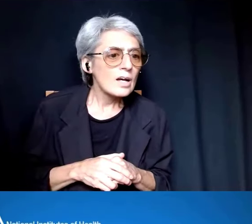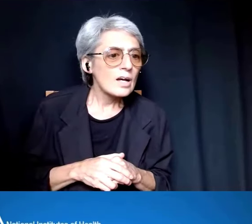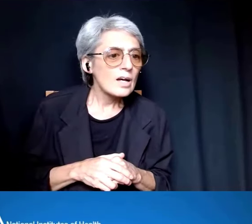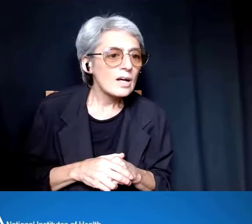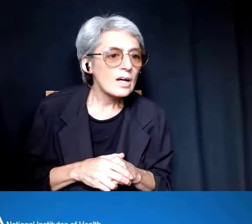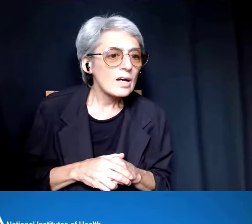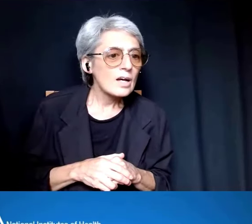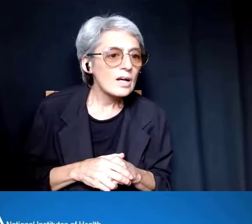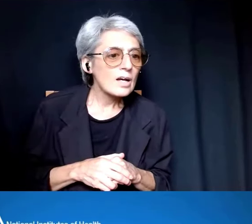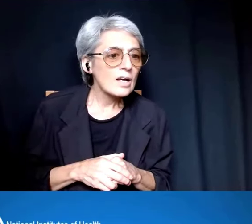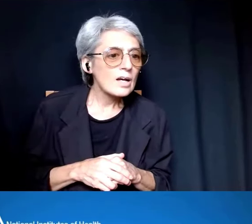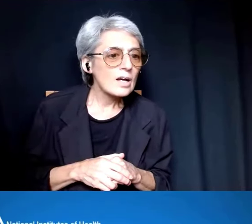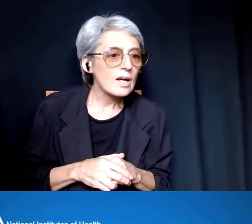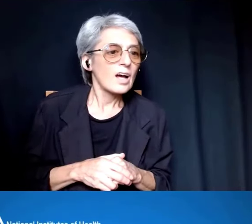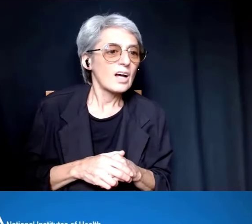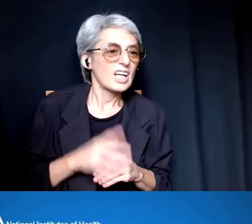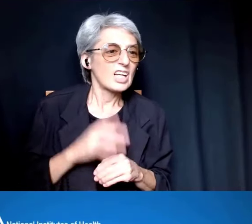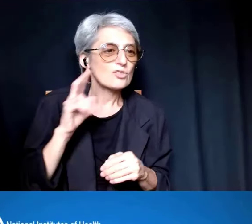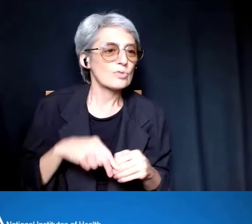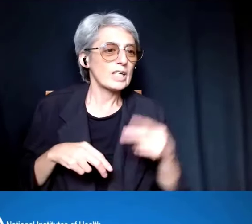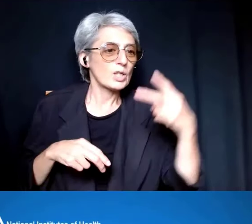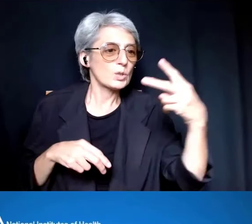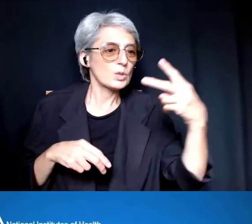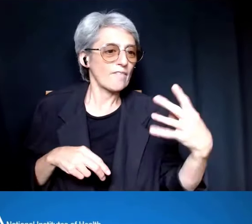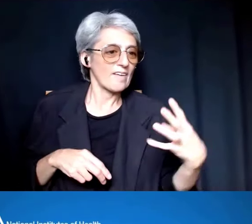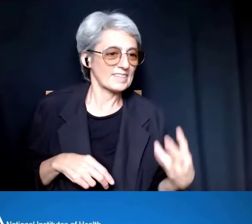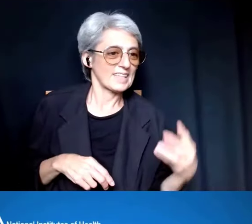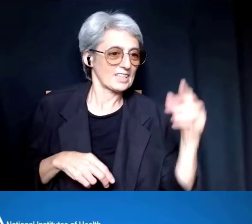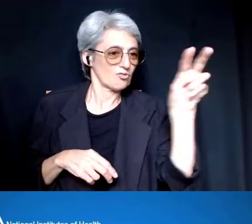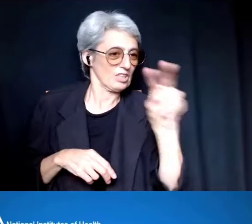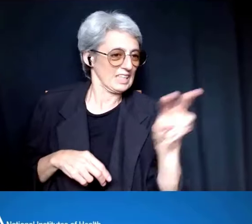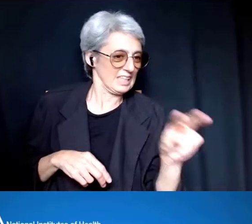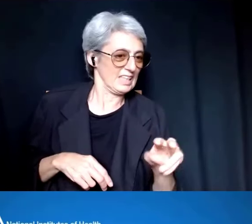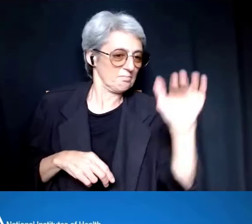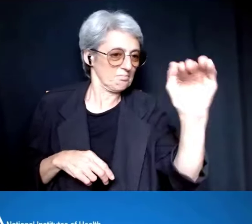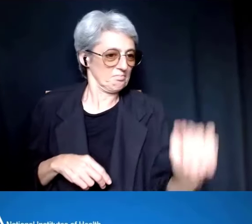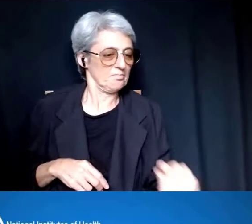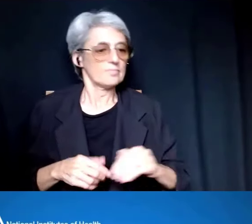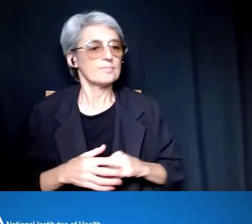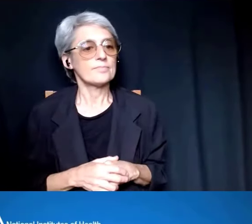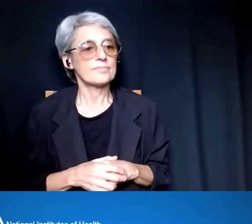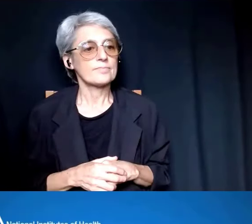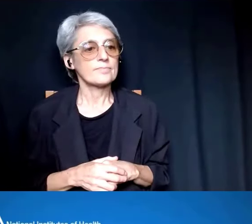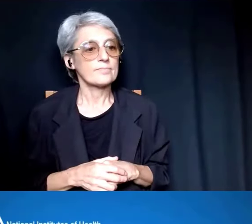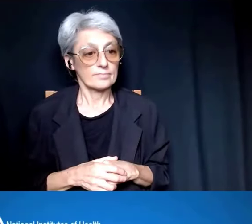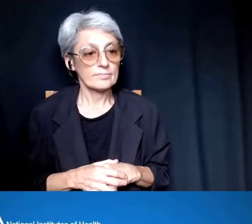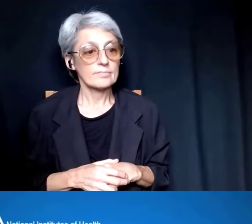MPI leadership plan, if applicable, and progress report for renewal applications. Within the program plan currently,